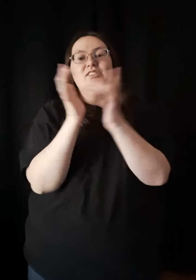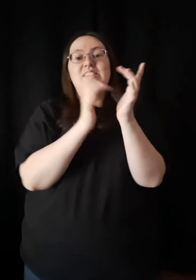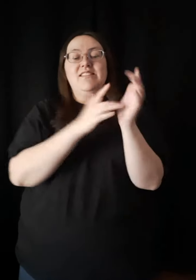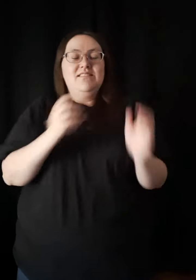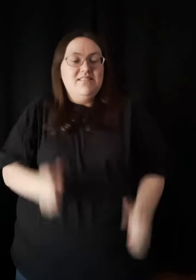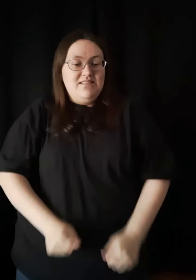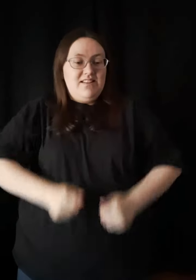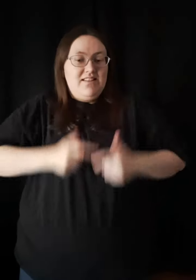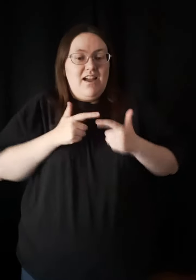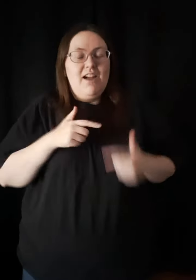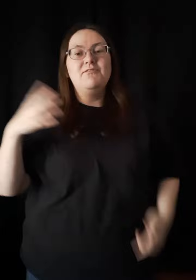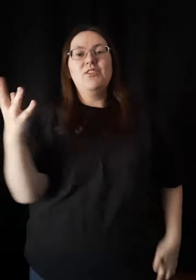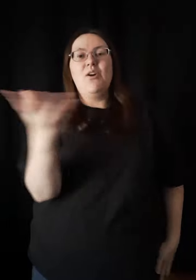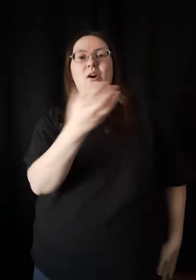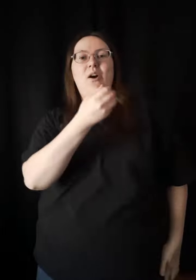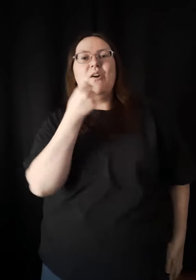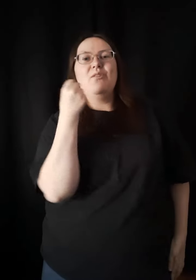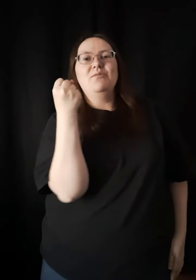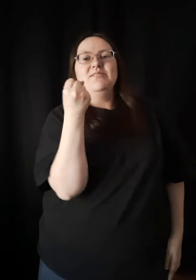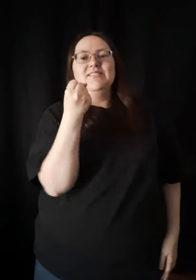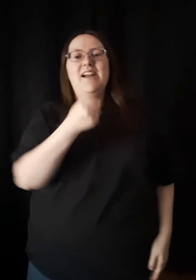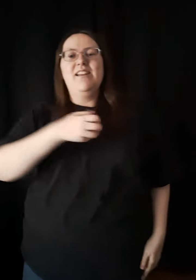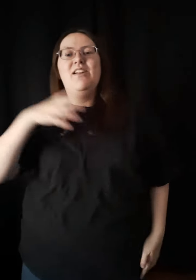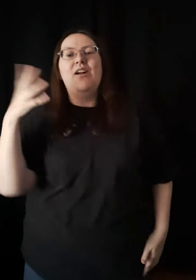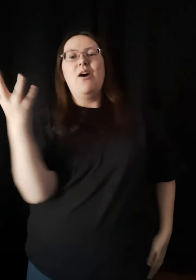Jesus is alive so hold tight